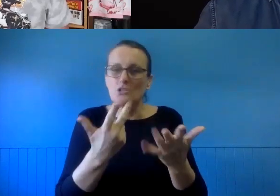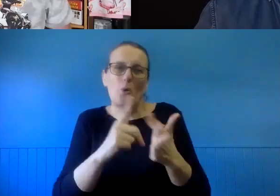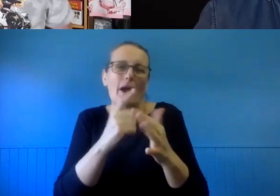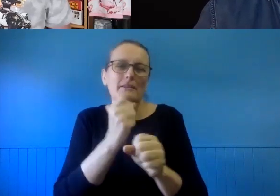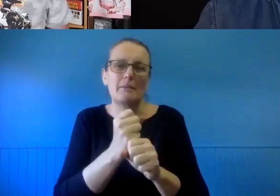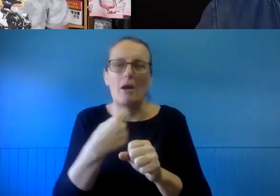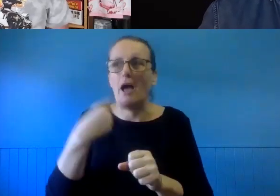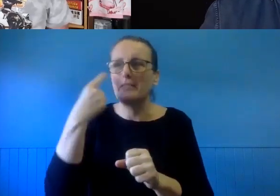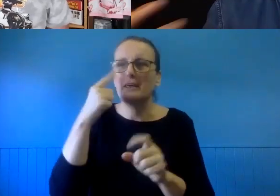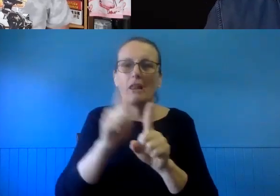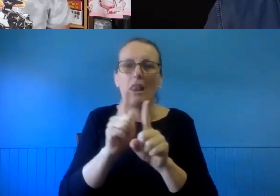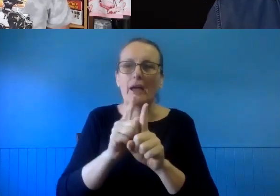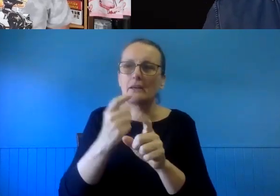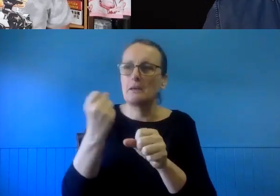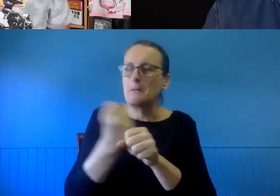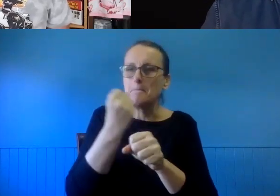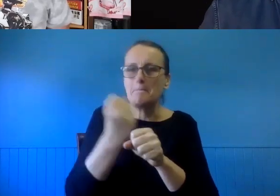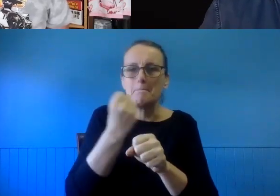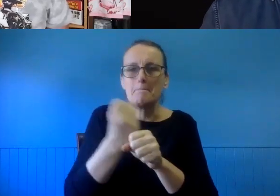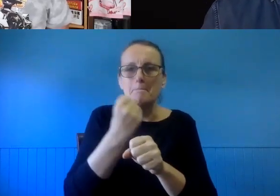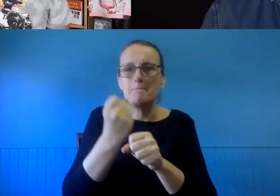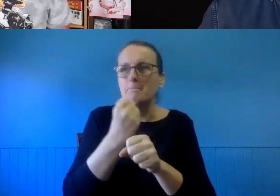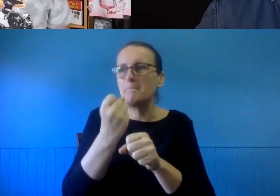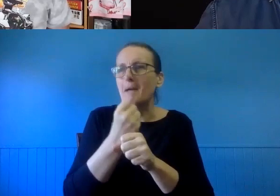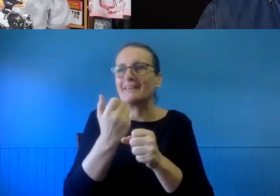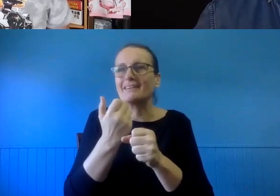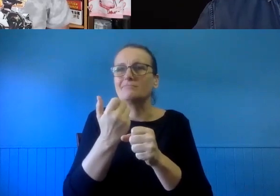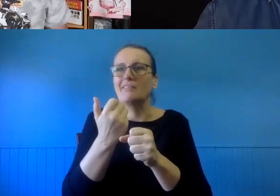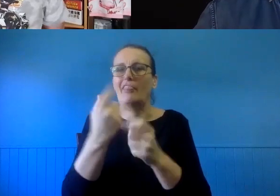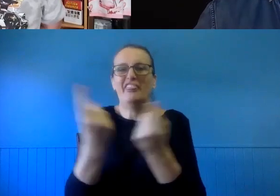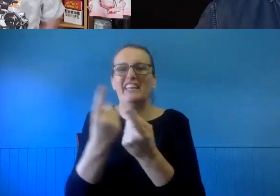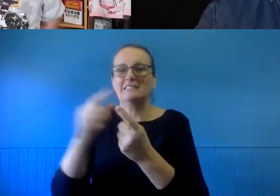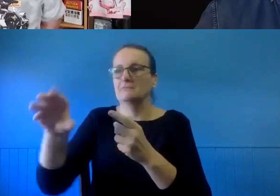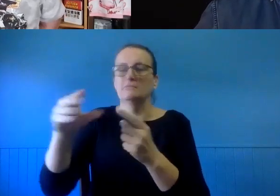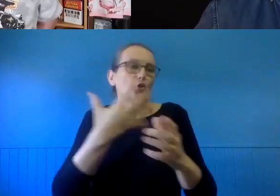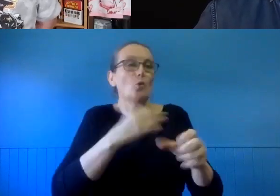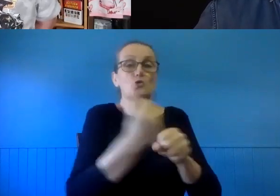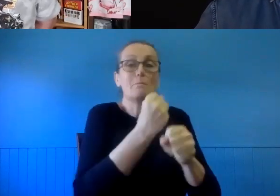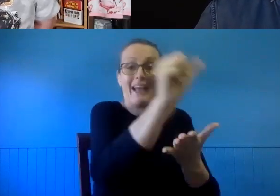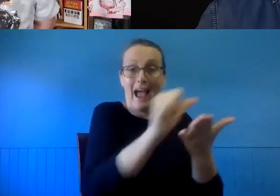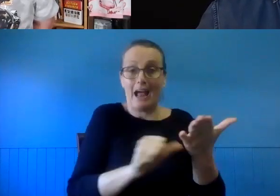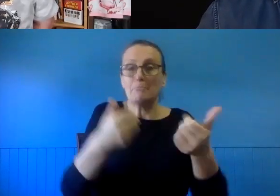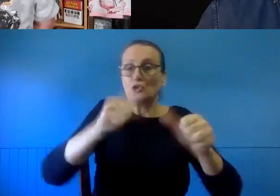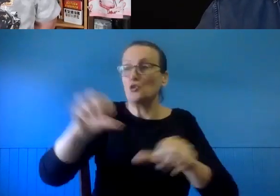for art-making, using every day items and so on? ELLIOTT BLEDSOE: OK.